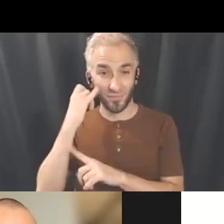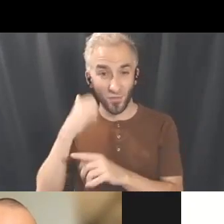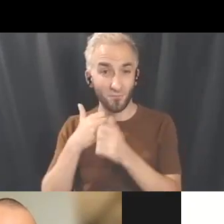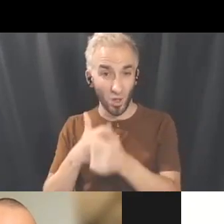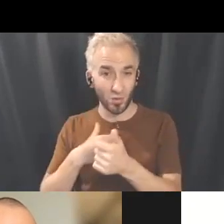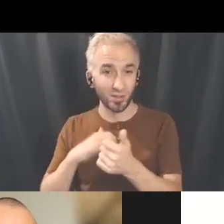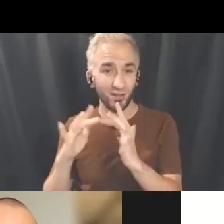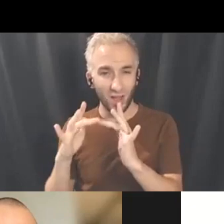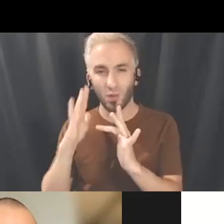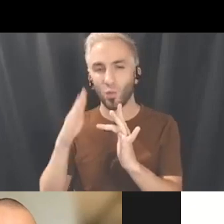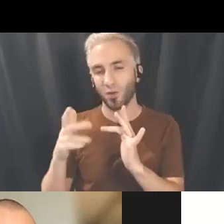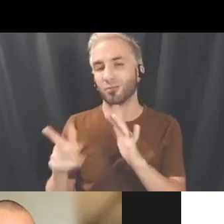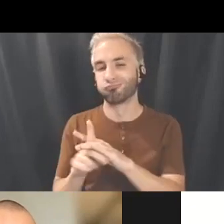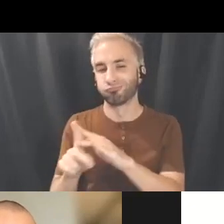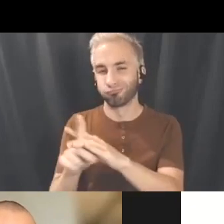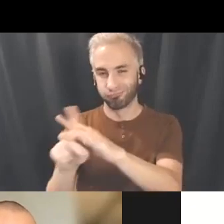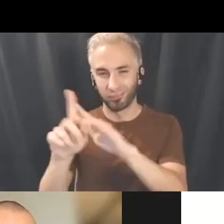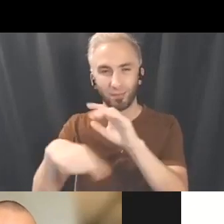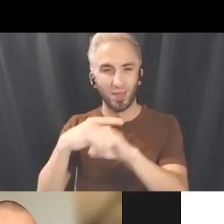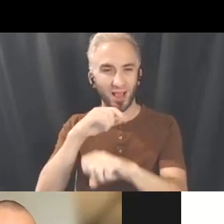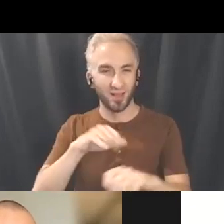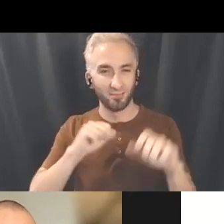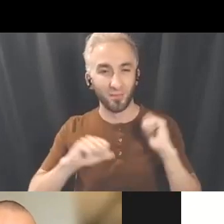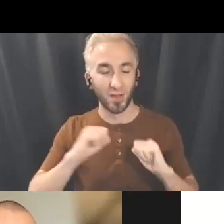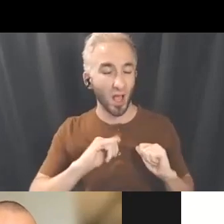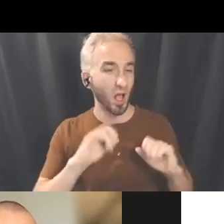Beautiful and we'll also chase Sammy, maybe we can we'll get all the names of the